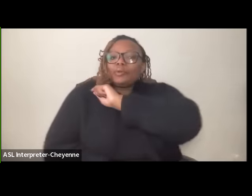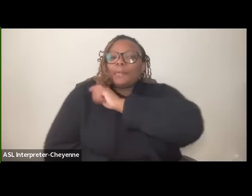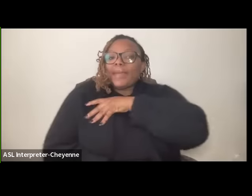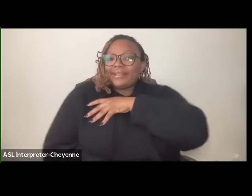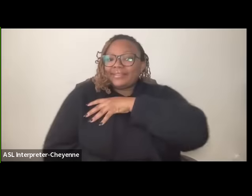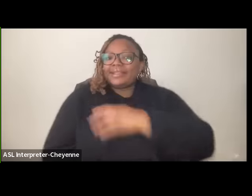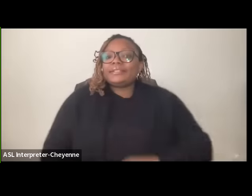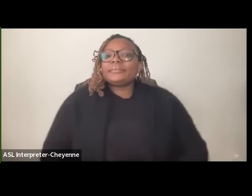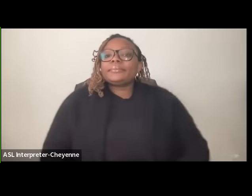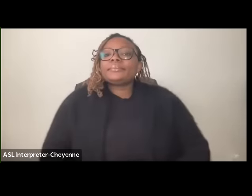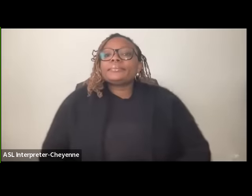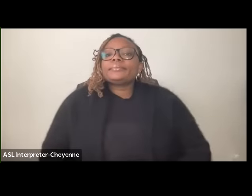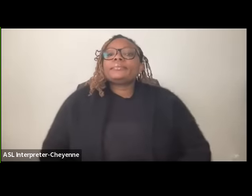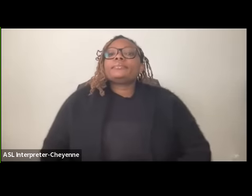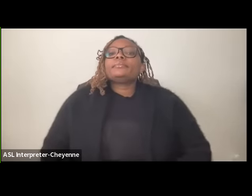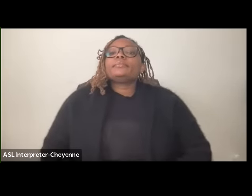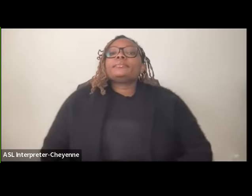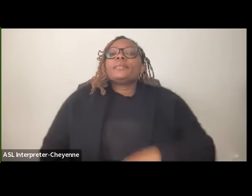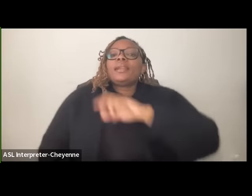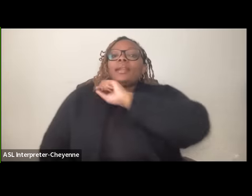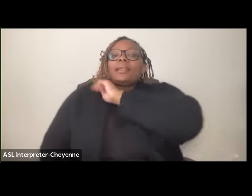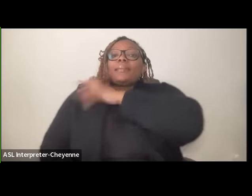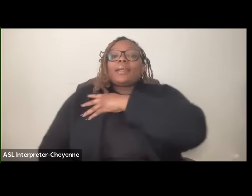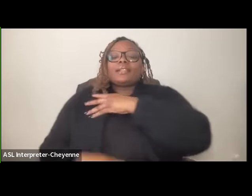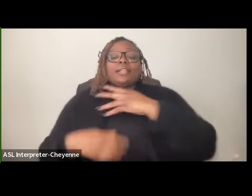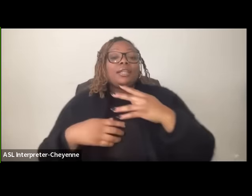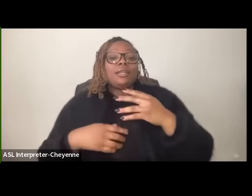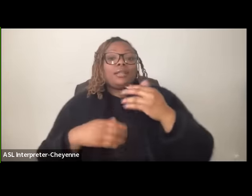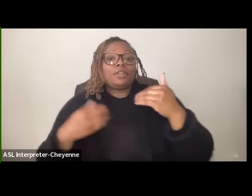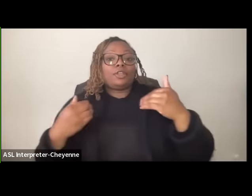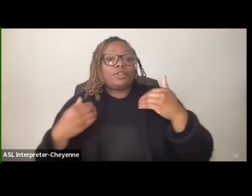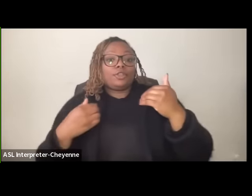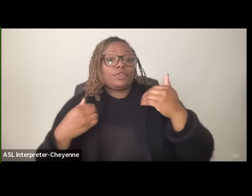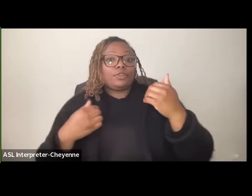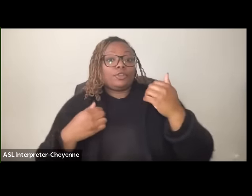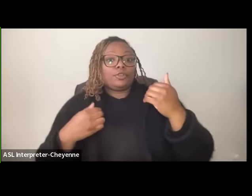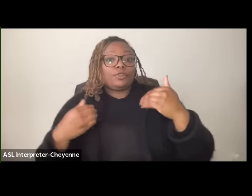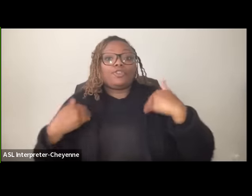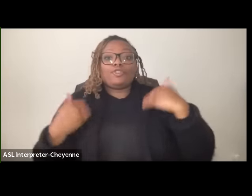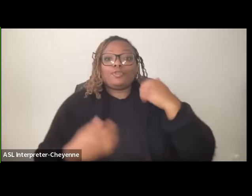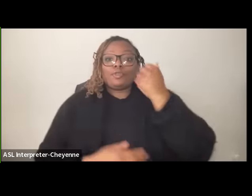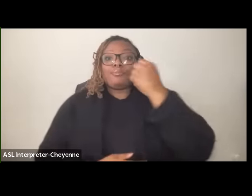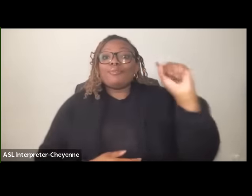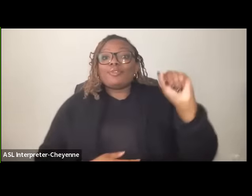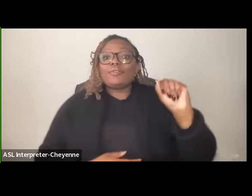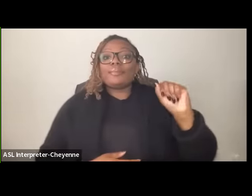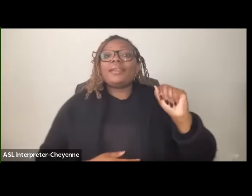would say that the Palestinian youth movement uh we are a transnational Grassroots organization and